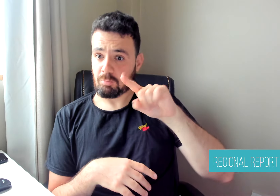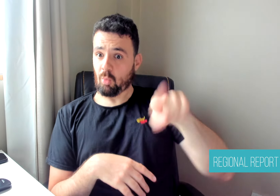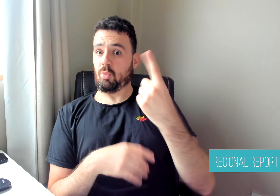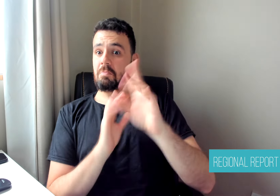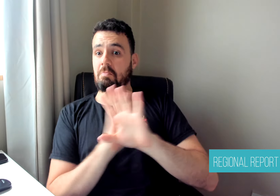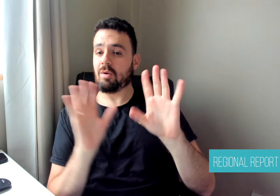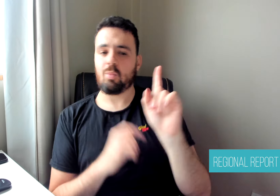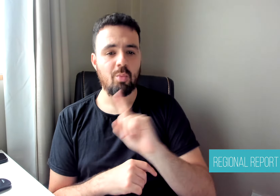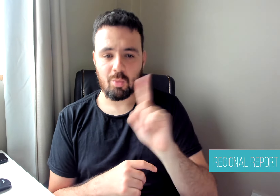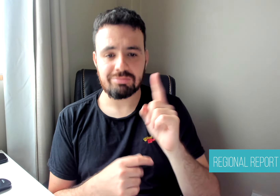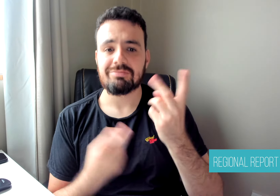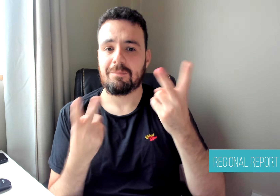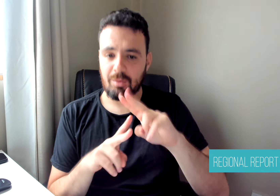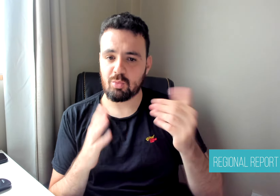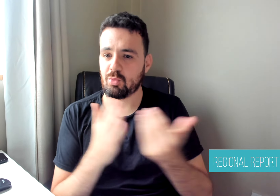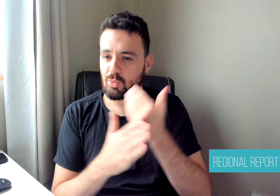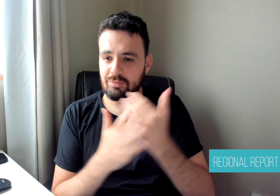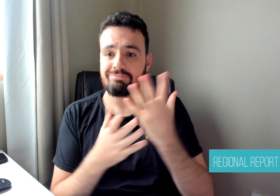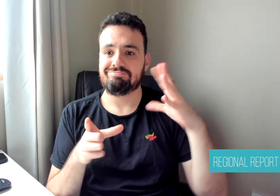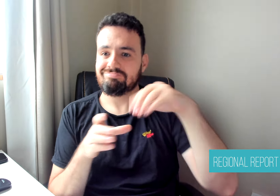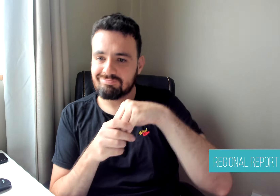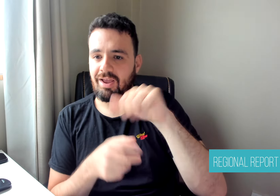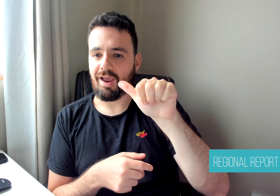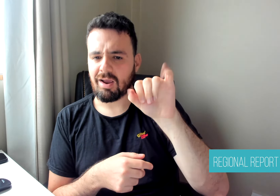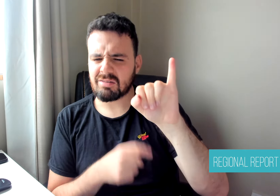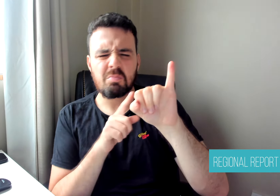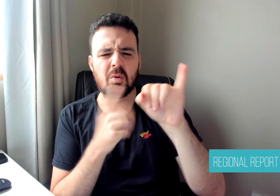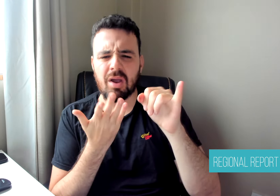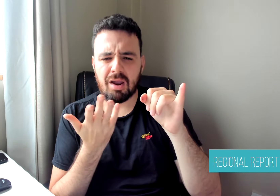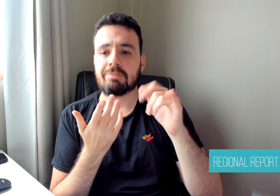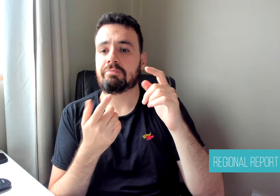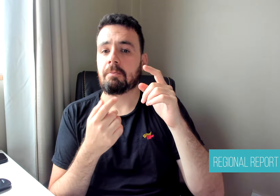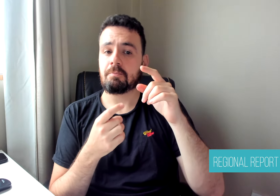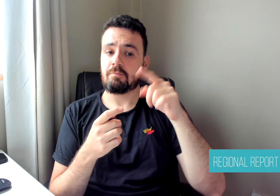also designed with a scalable nature, allowing for the gradual